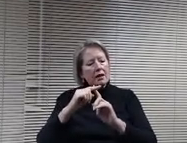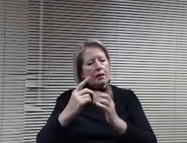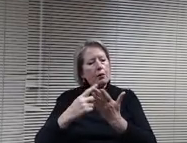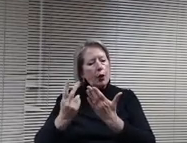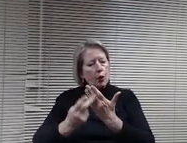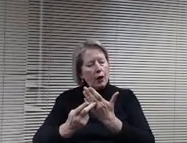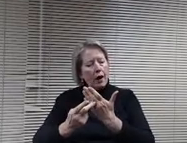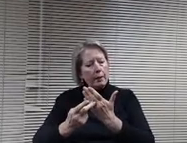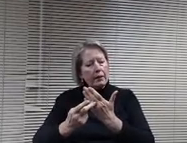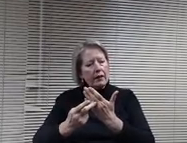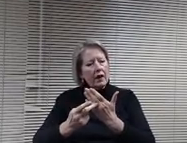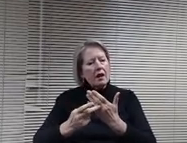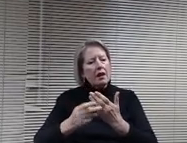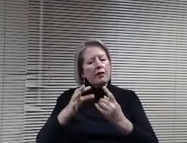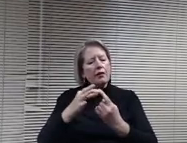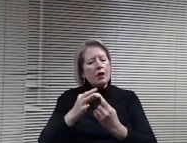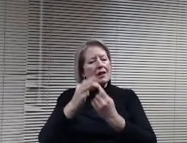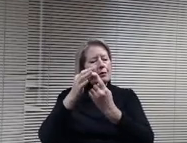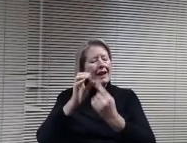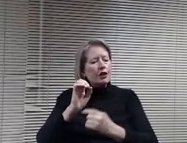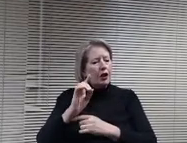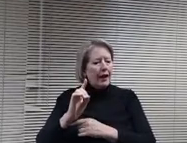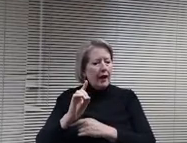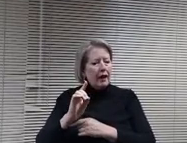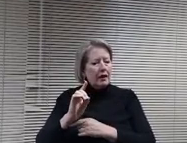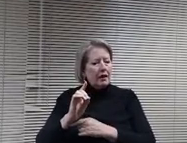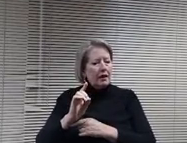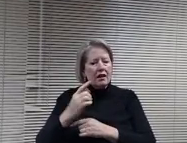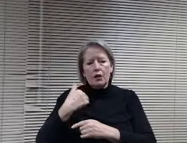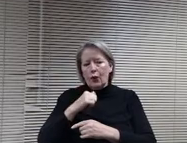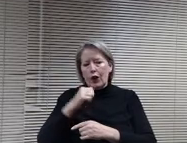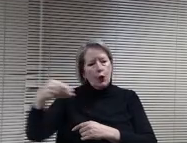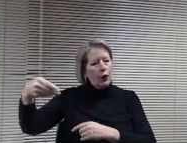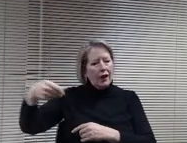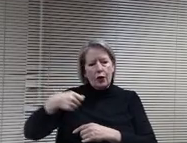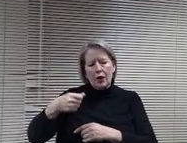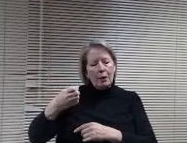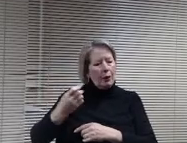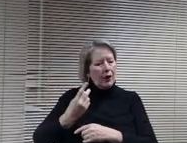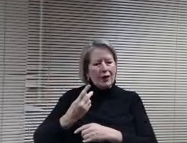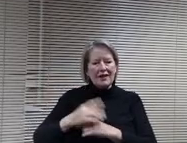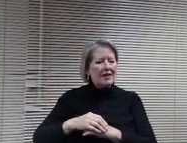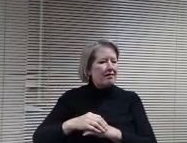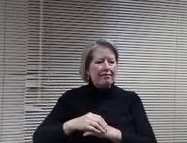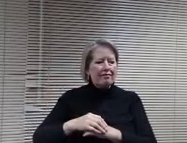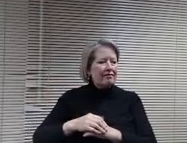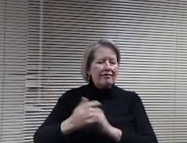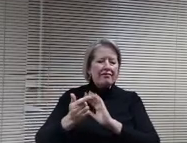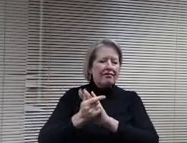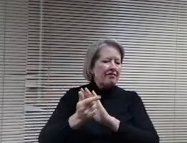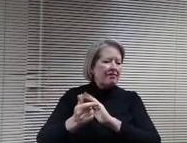special education we don't get reimbursement for that, that's not allowed. I verified that with Hall Fair and who's the